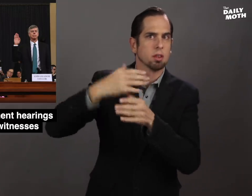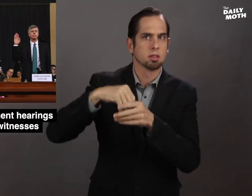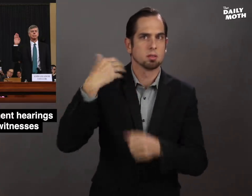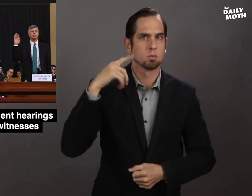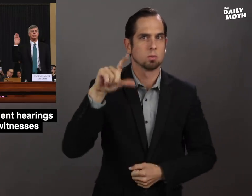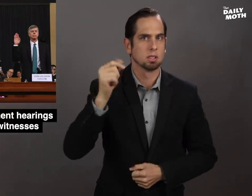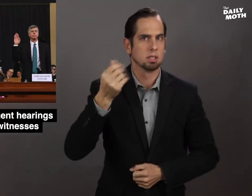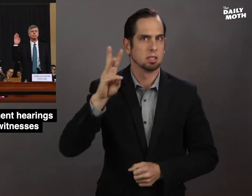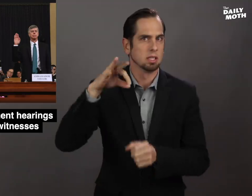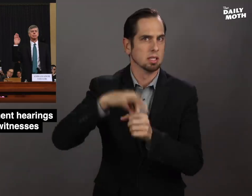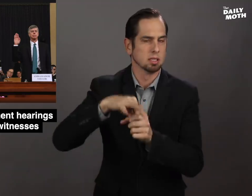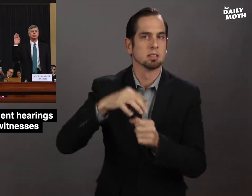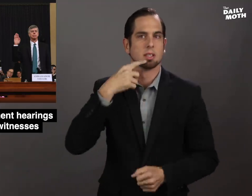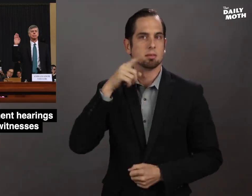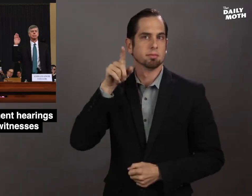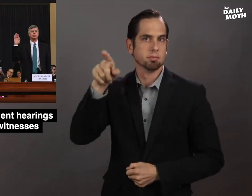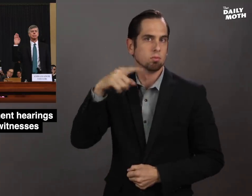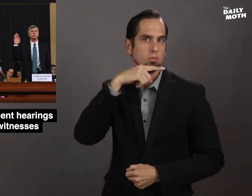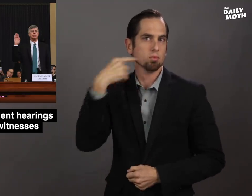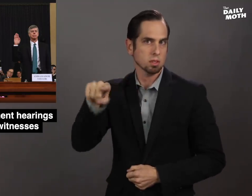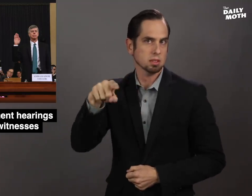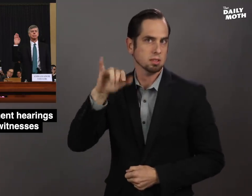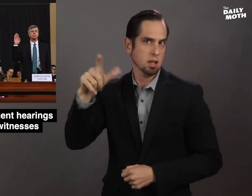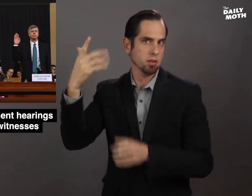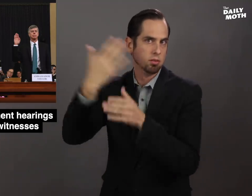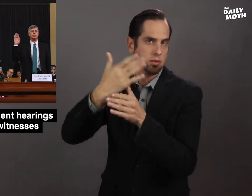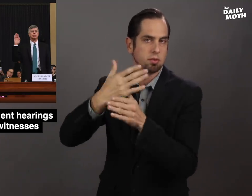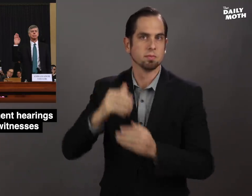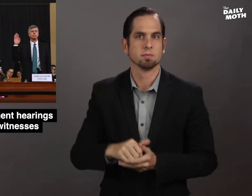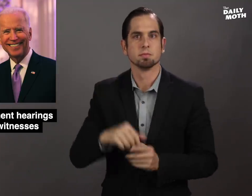the 2016 election, but that it was Russia who did.